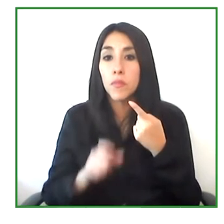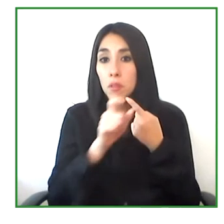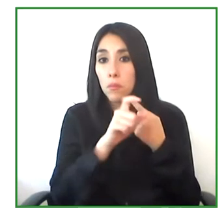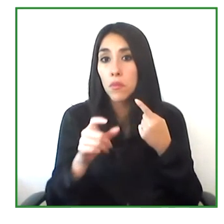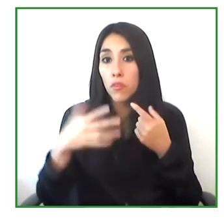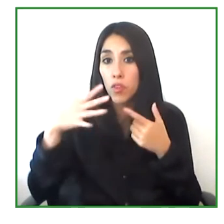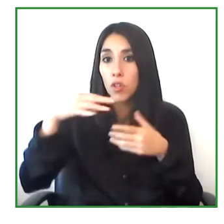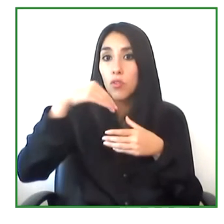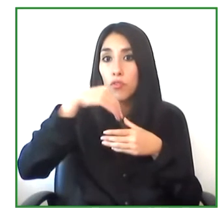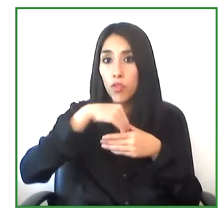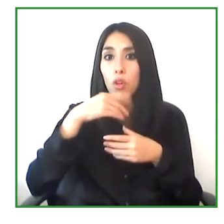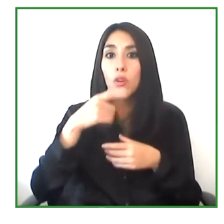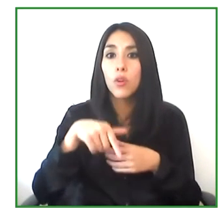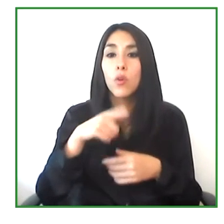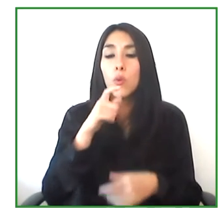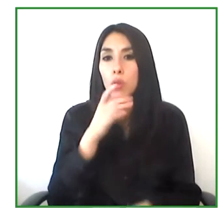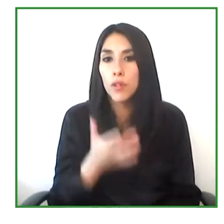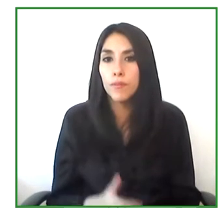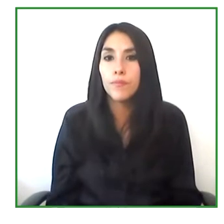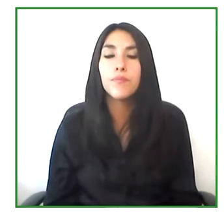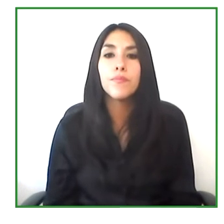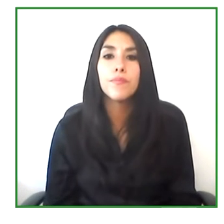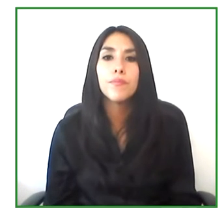we have registered on our platforms.